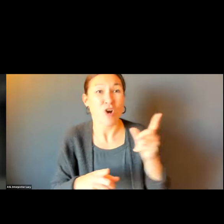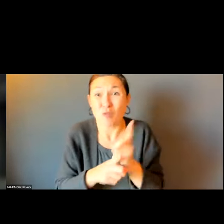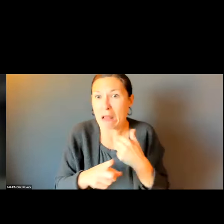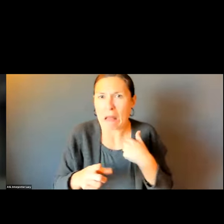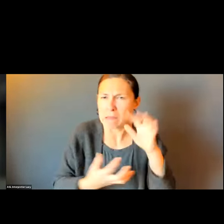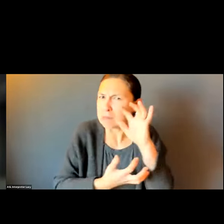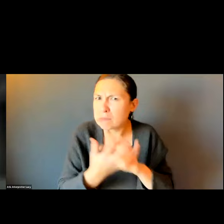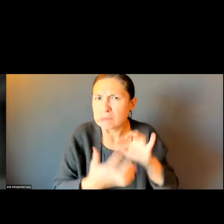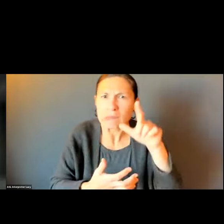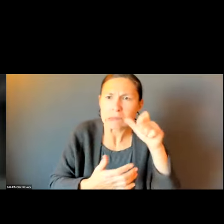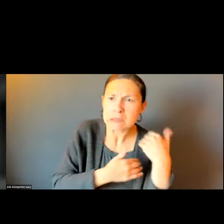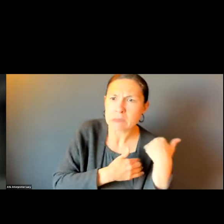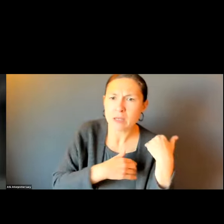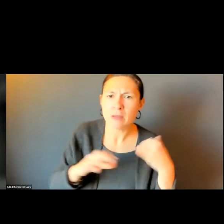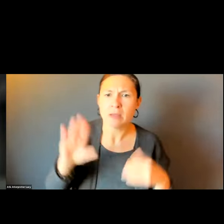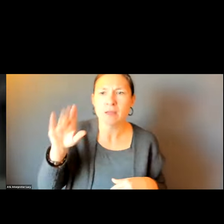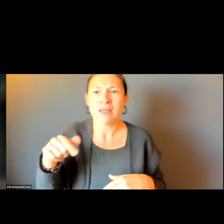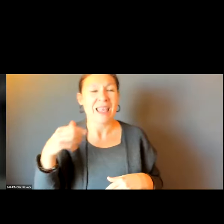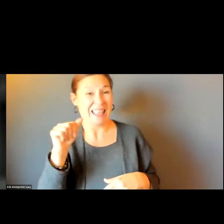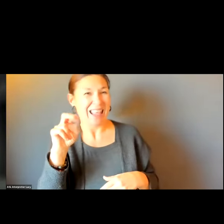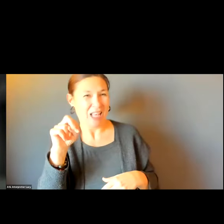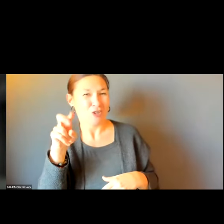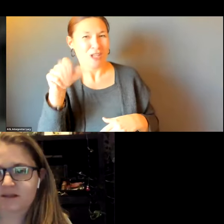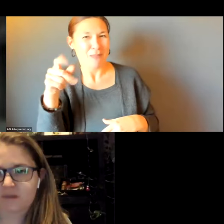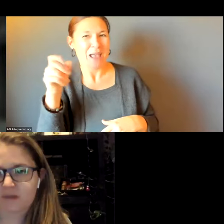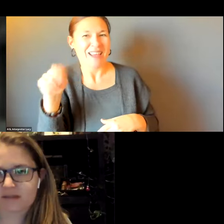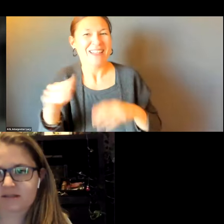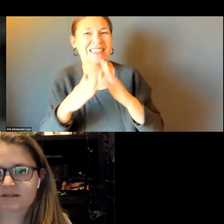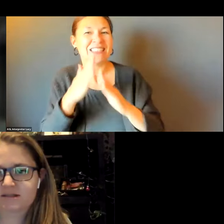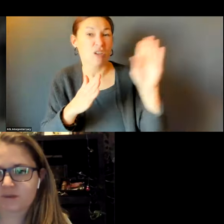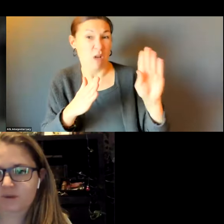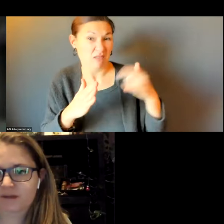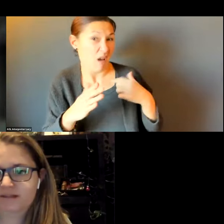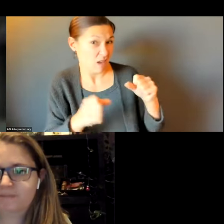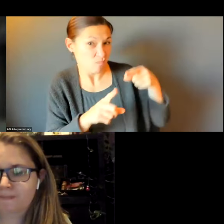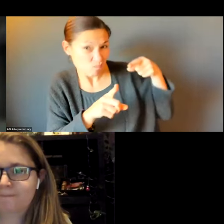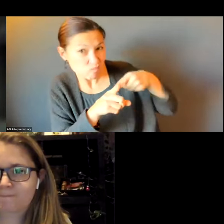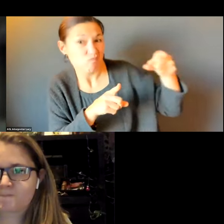THANK YOU SO MUCH, GM. WHOSE JURISDICTION IS IT. THIS IS ANDREW WITH THE CITY OF BOSTON.